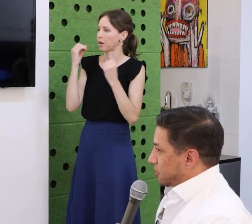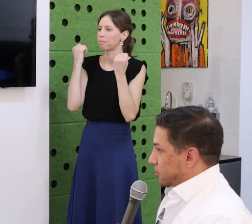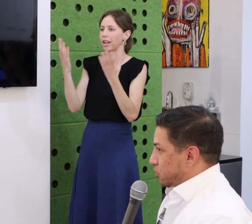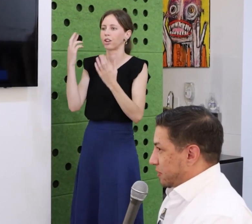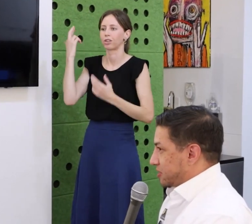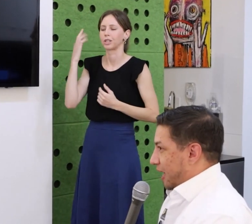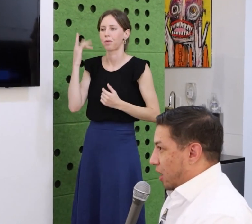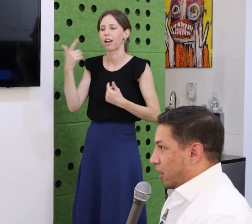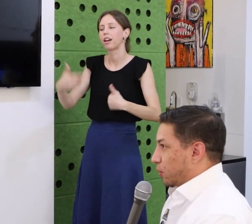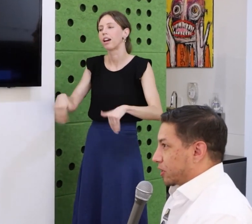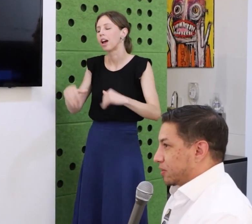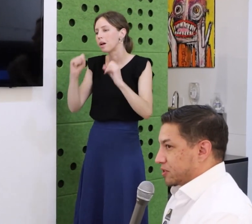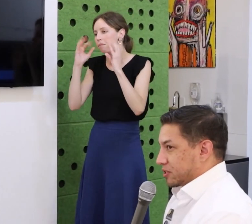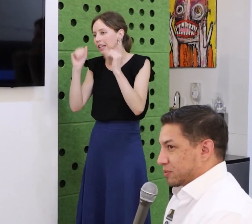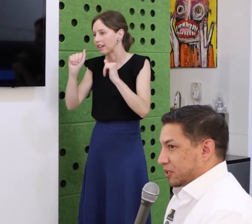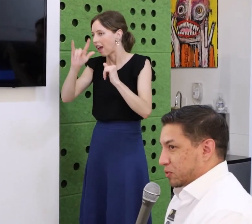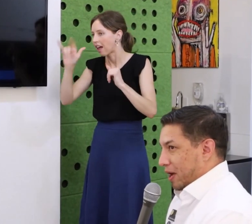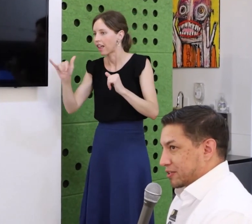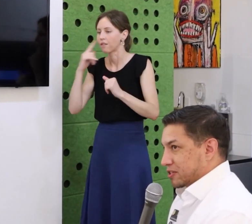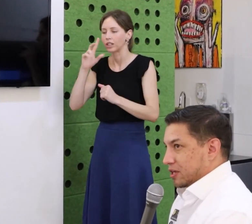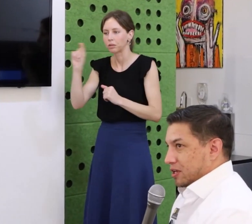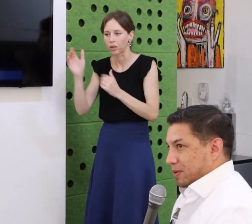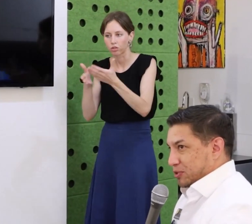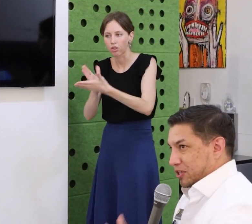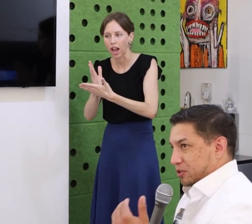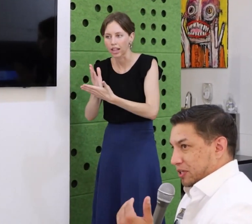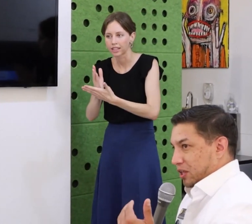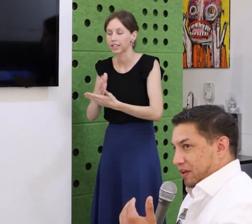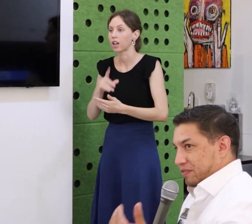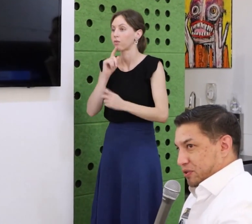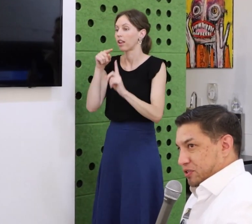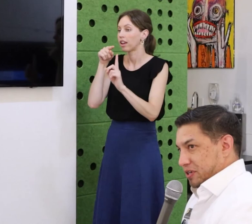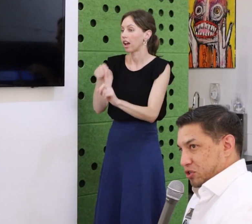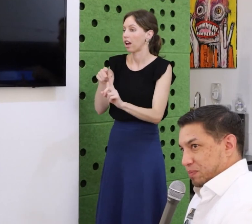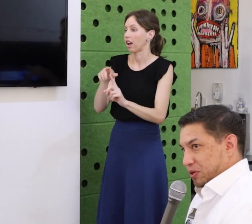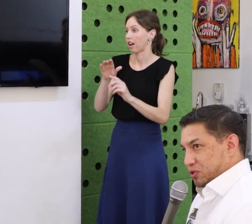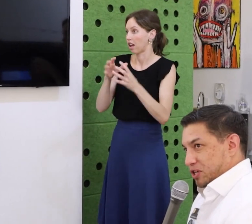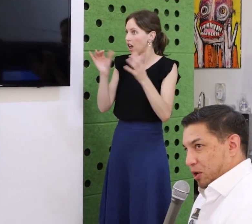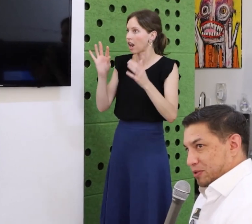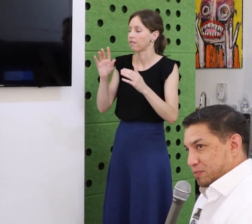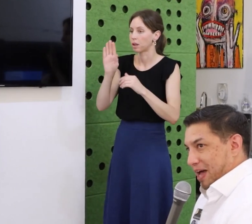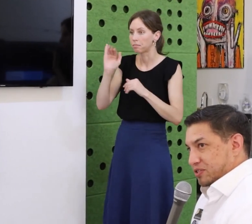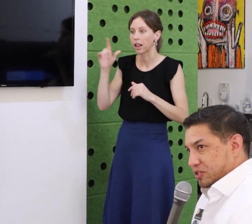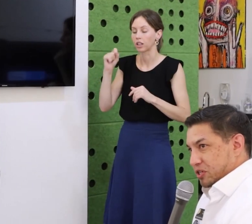Colorado. Thank you. So, I get the special privilege to talk about the winner and the